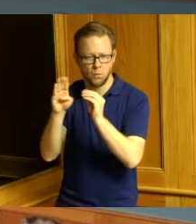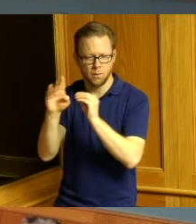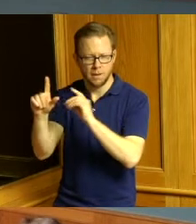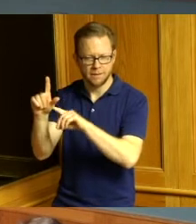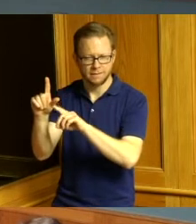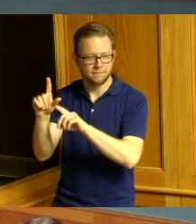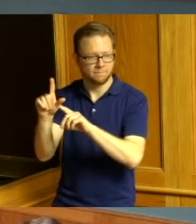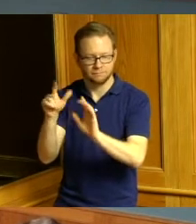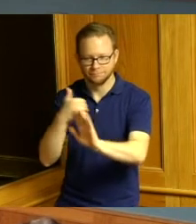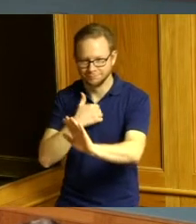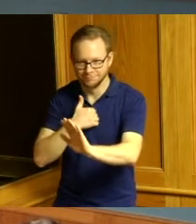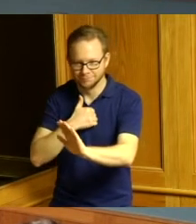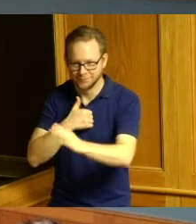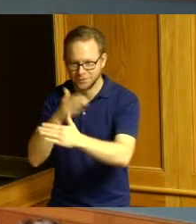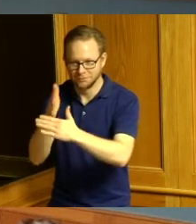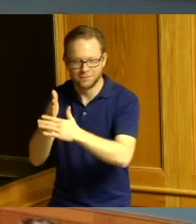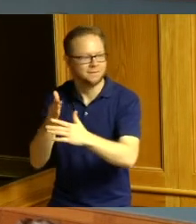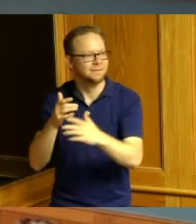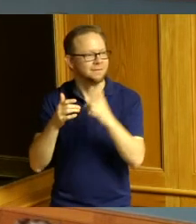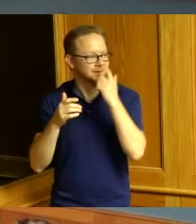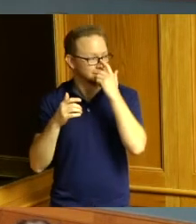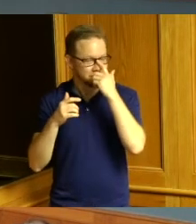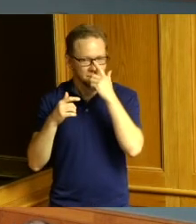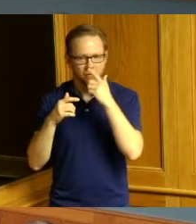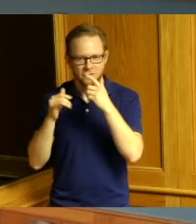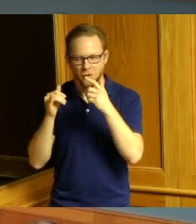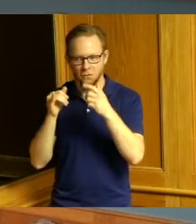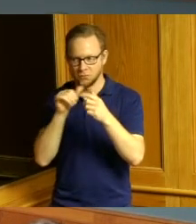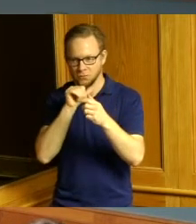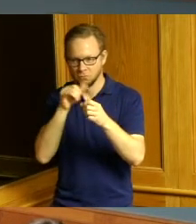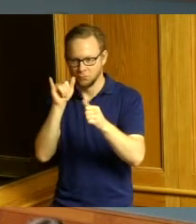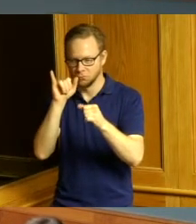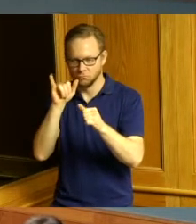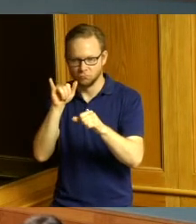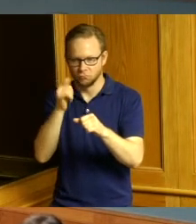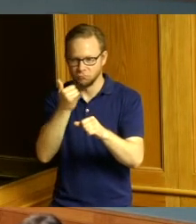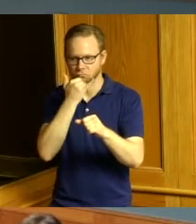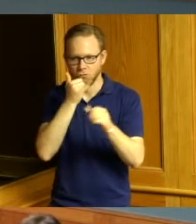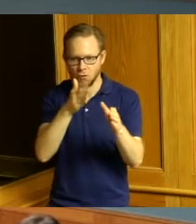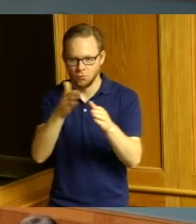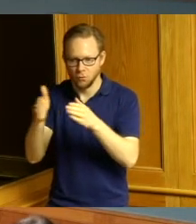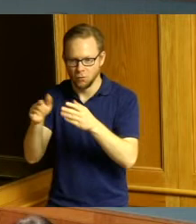I'm sorry I took the by leaves out of okay that's right yes okay thank you Jeff you're we're welcome